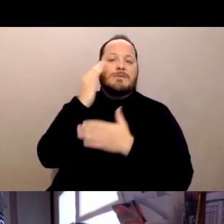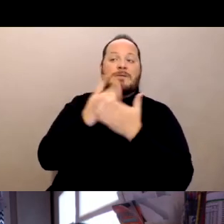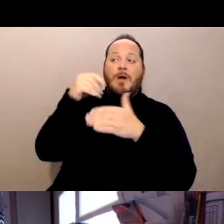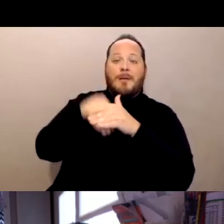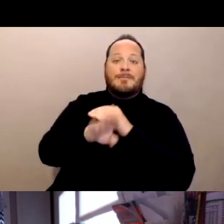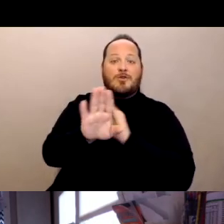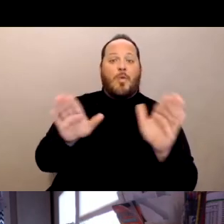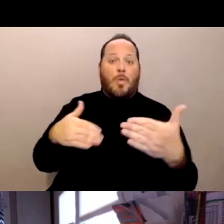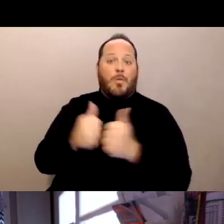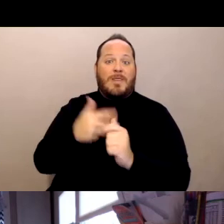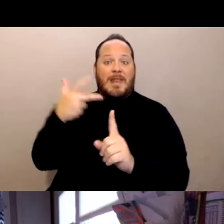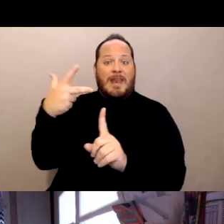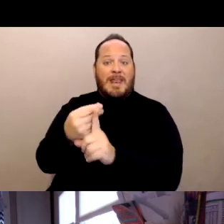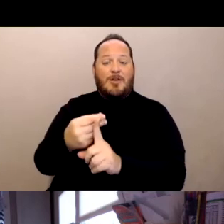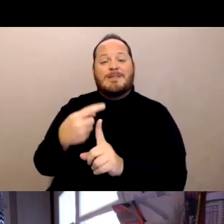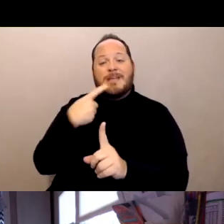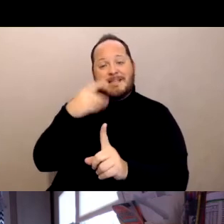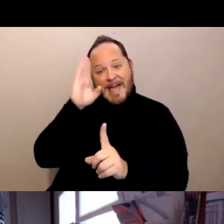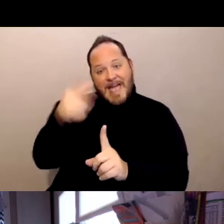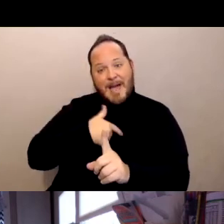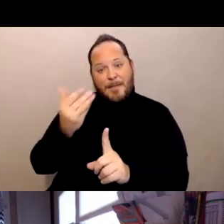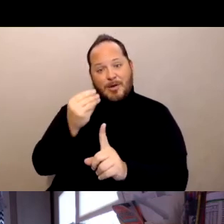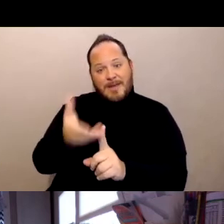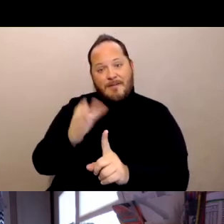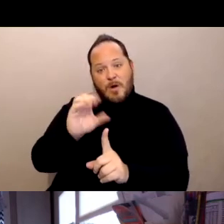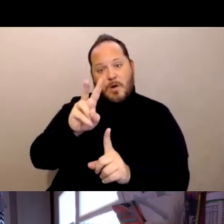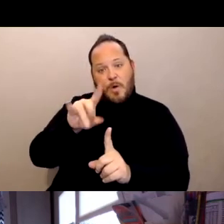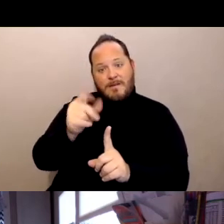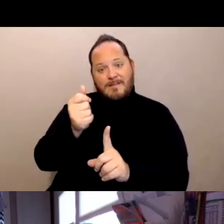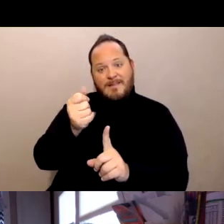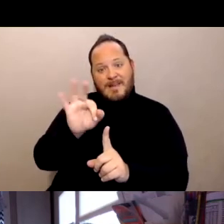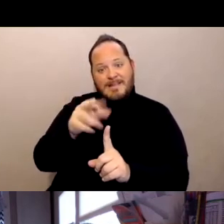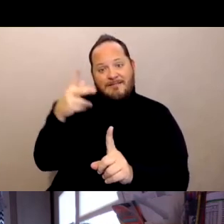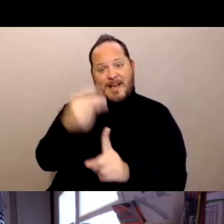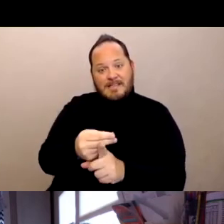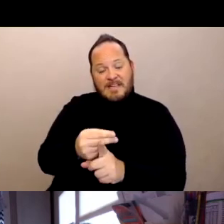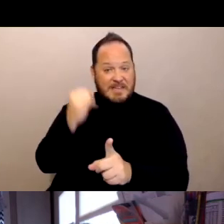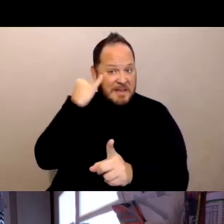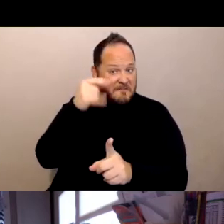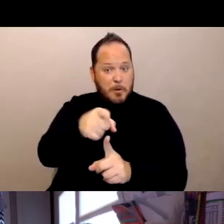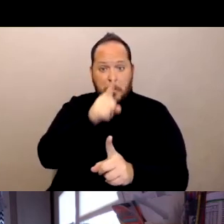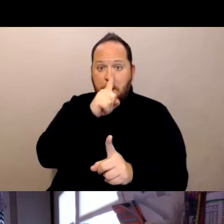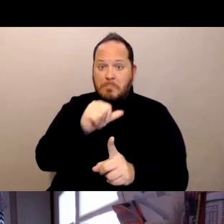"Hey I'm here to give you your COVID vaccine." And if you didn't say no, that was implied consent.